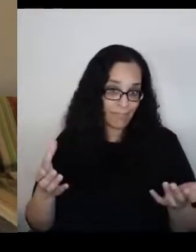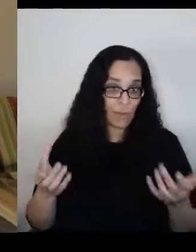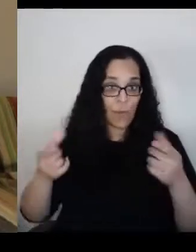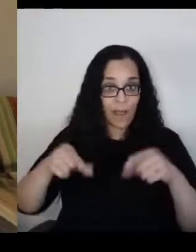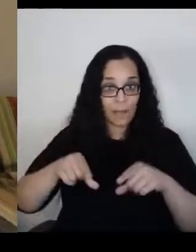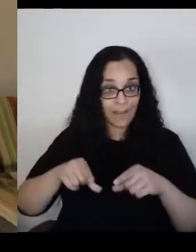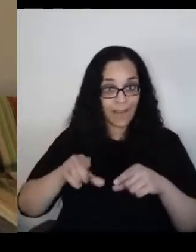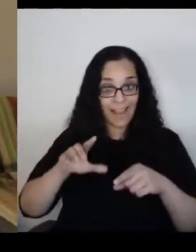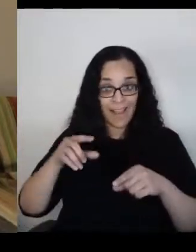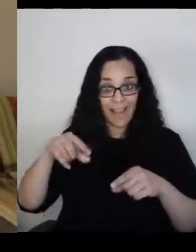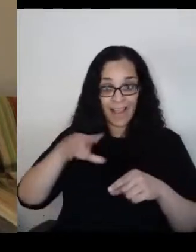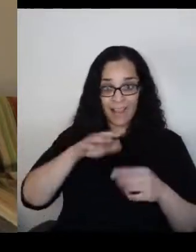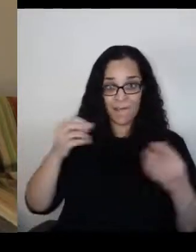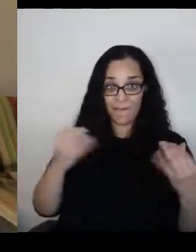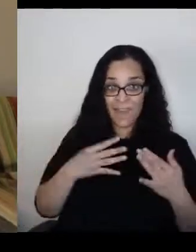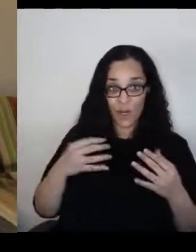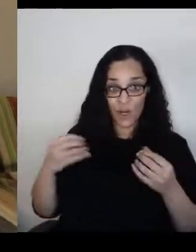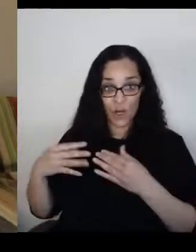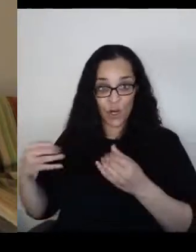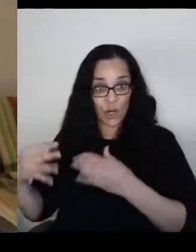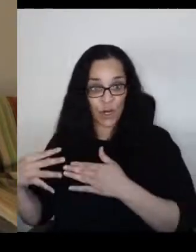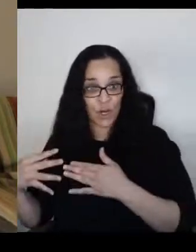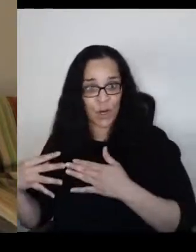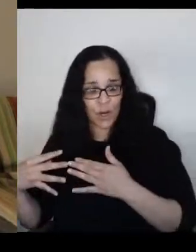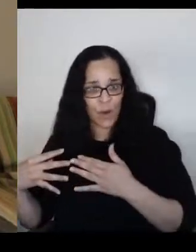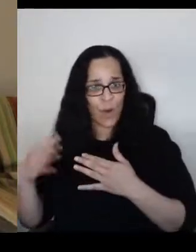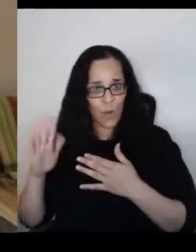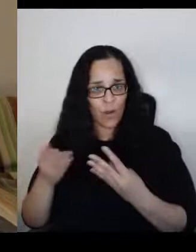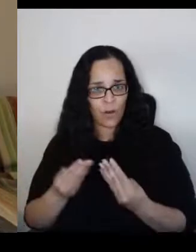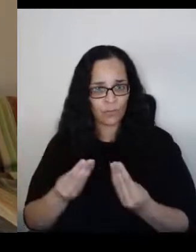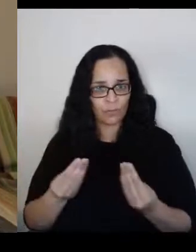is, just dissipates over time.